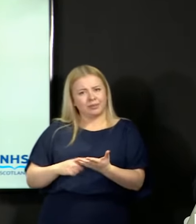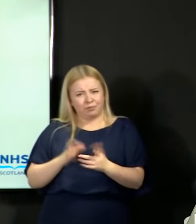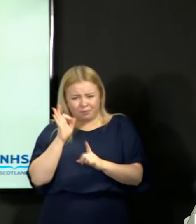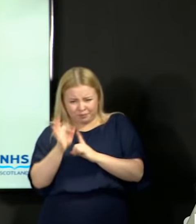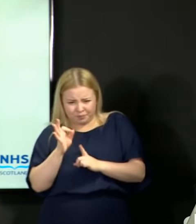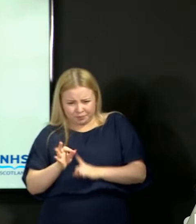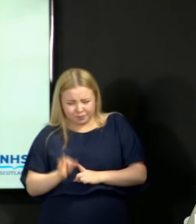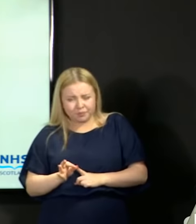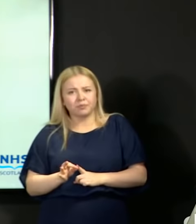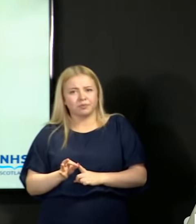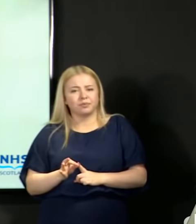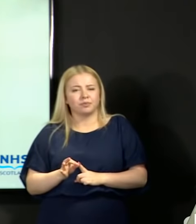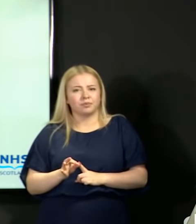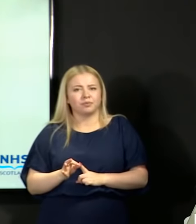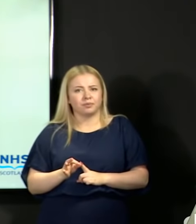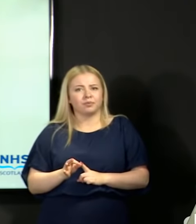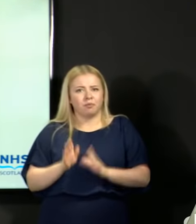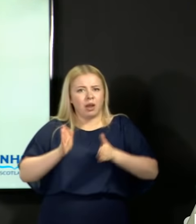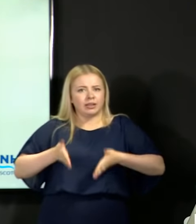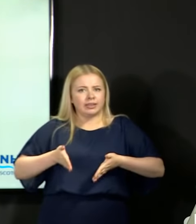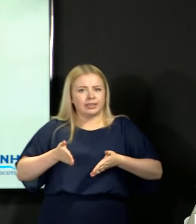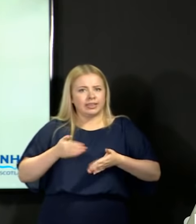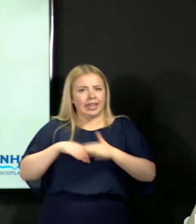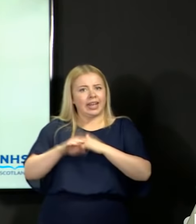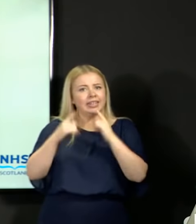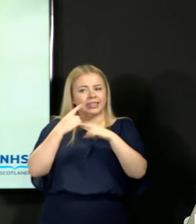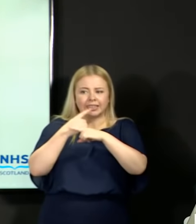grained to be made within an education system.